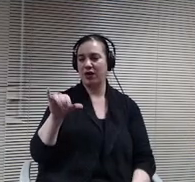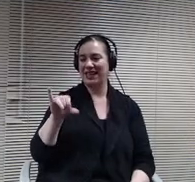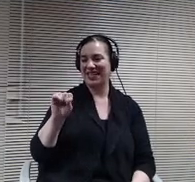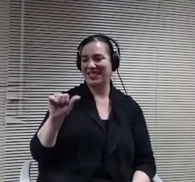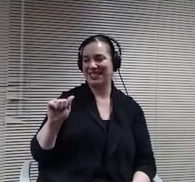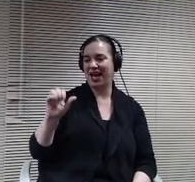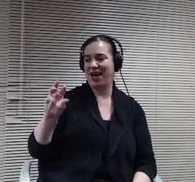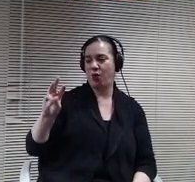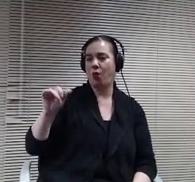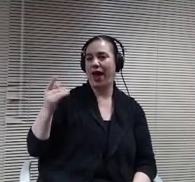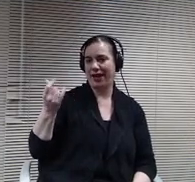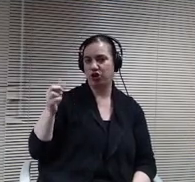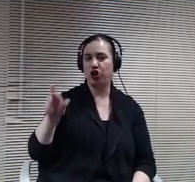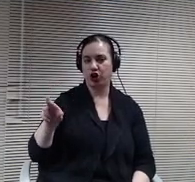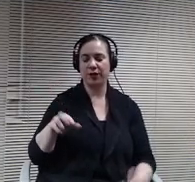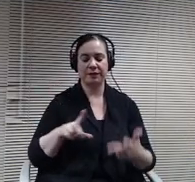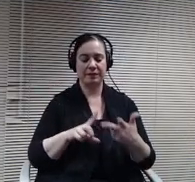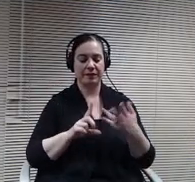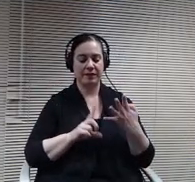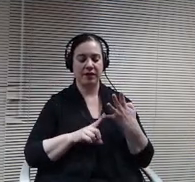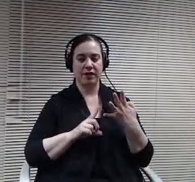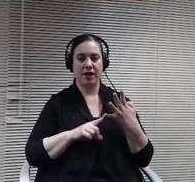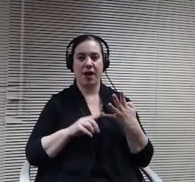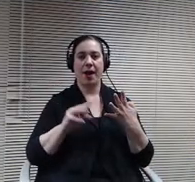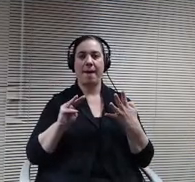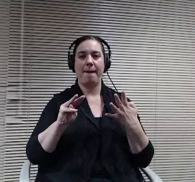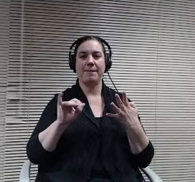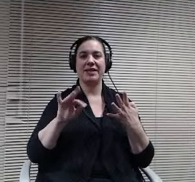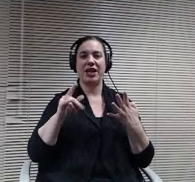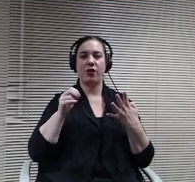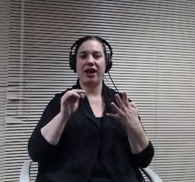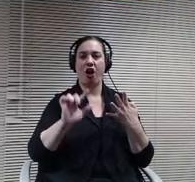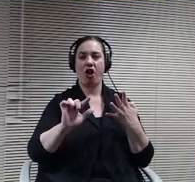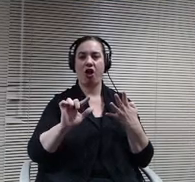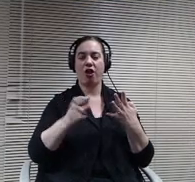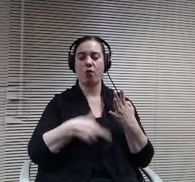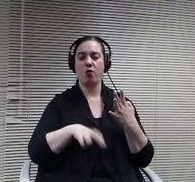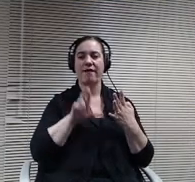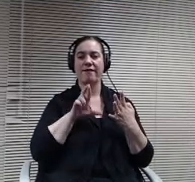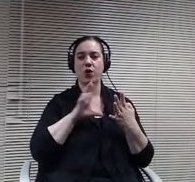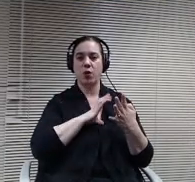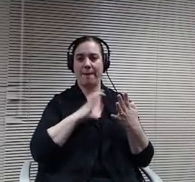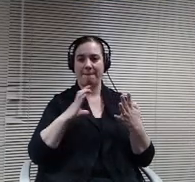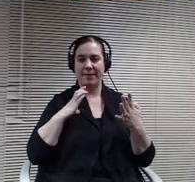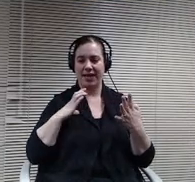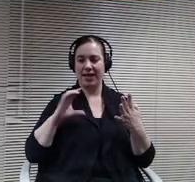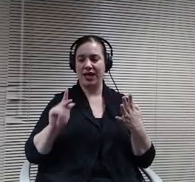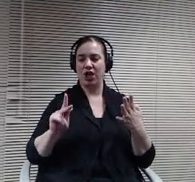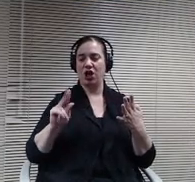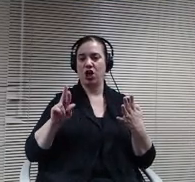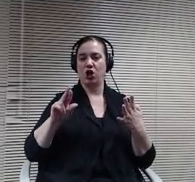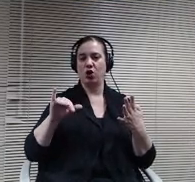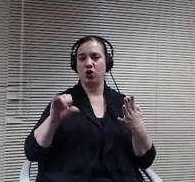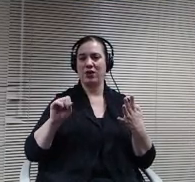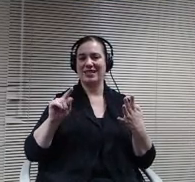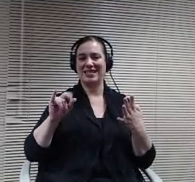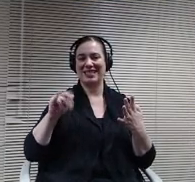The Material Review Materials Review Committee's Christine Ritchie. Thank you, Christine. The teaching and Learning